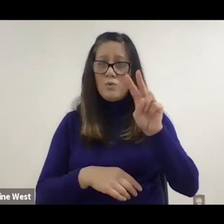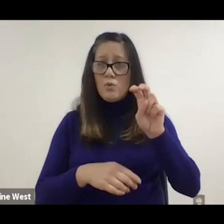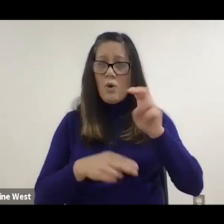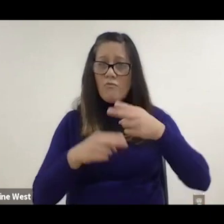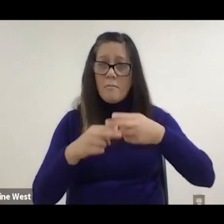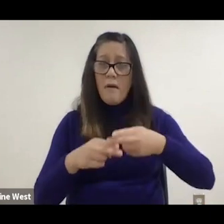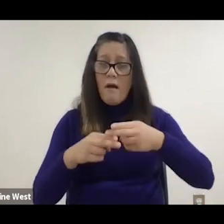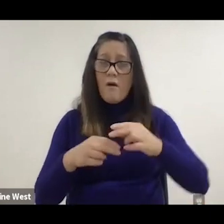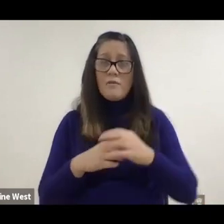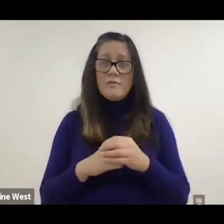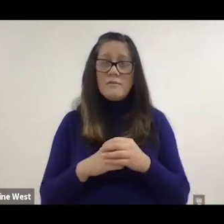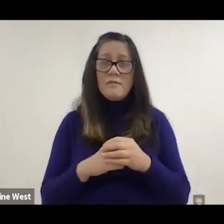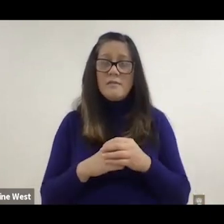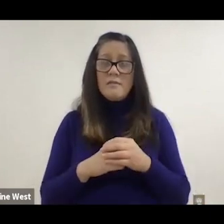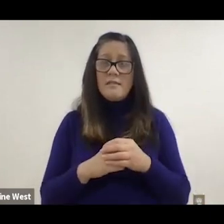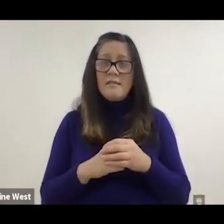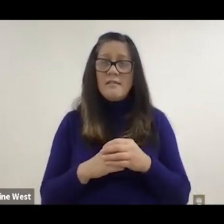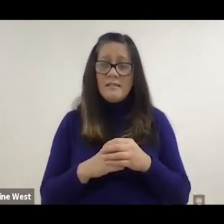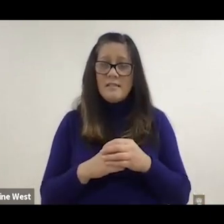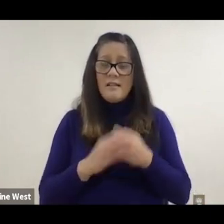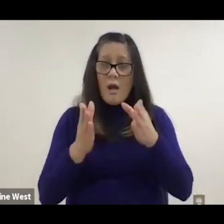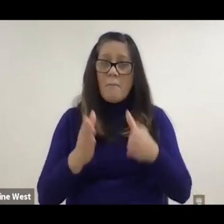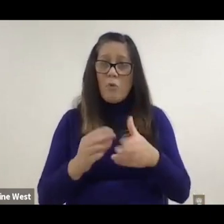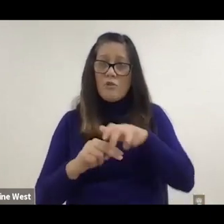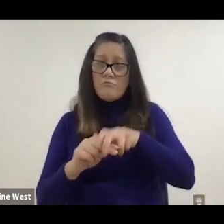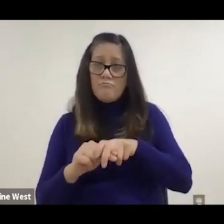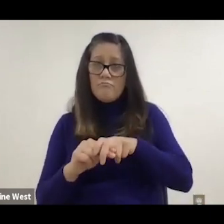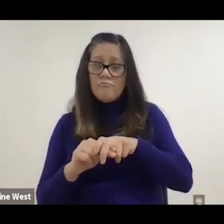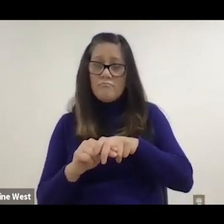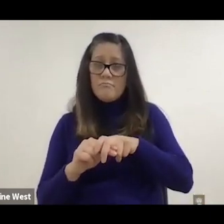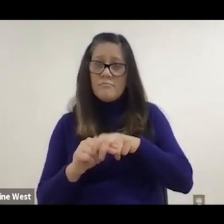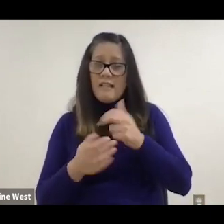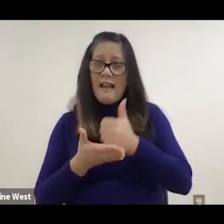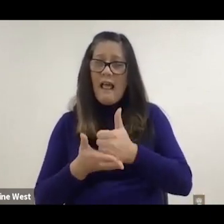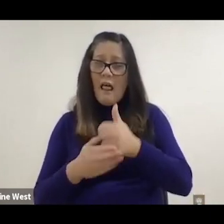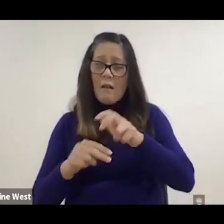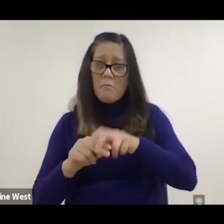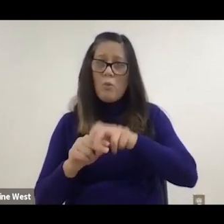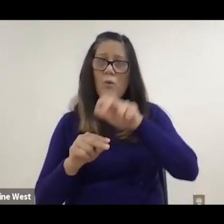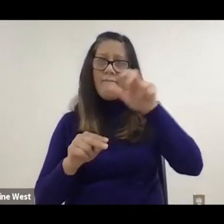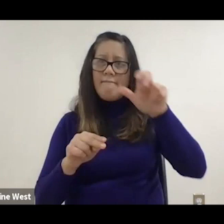Safely move a person from their wheelchair to another surface without having